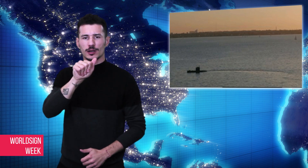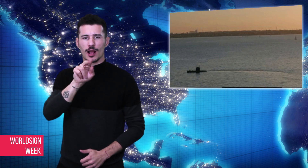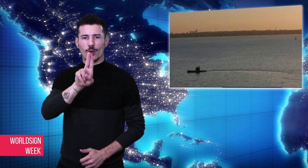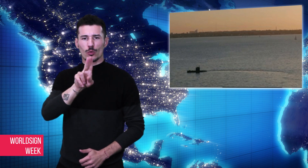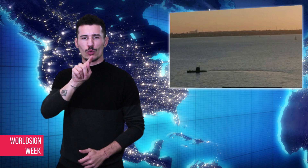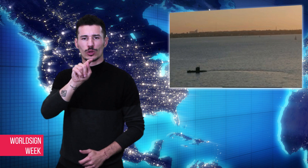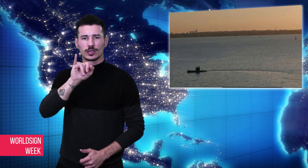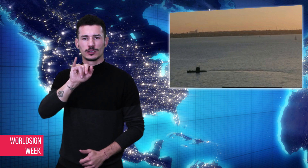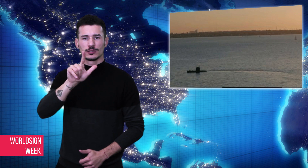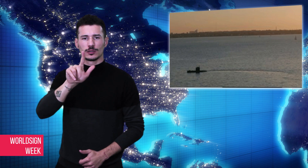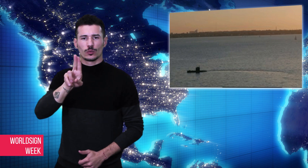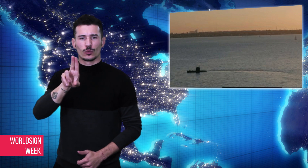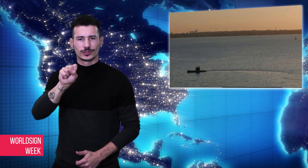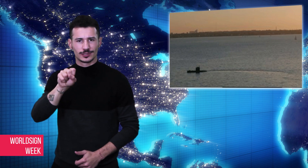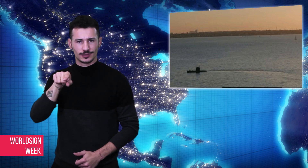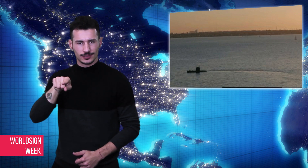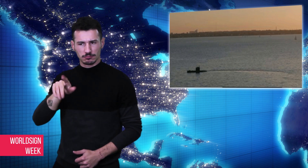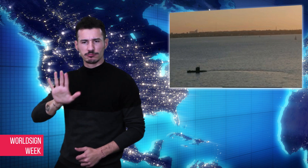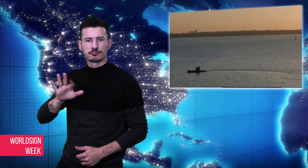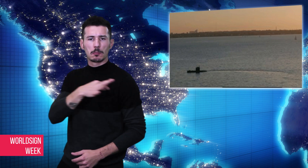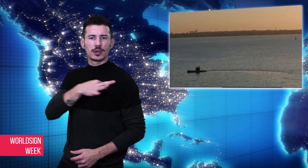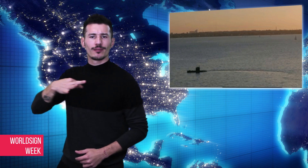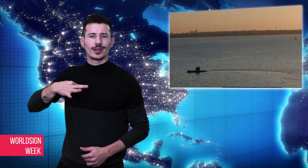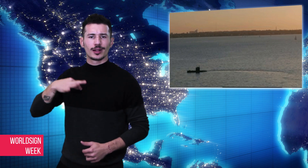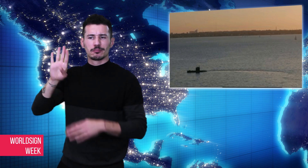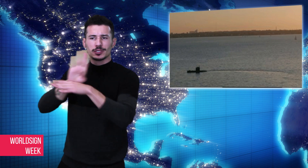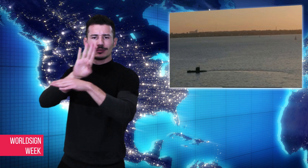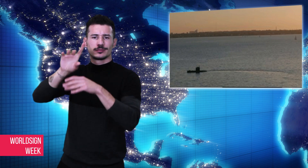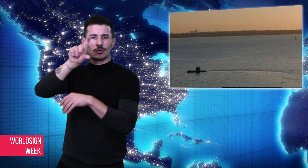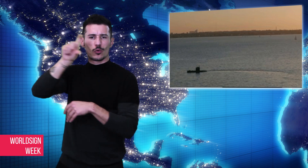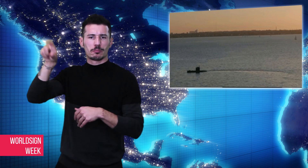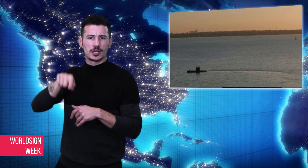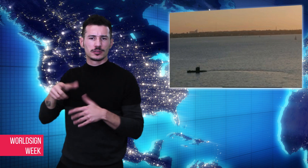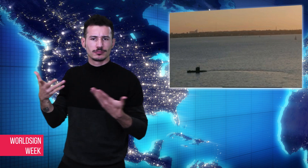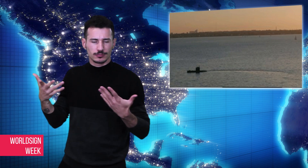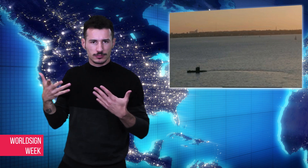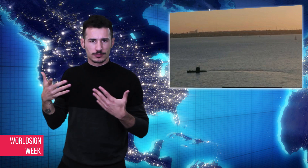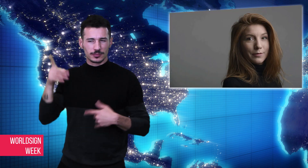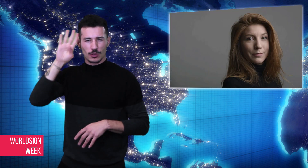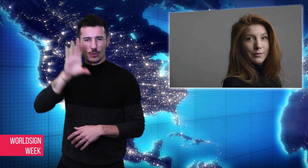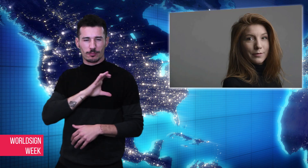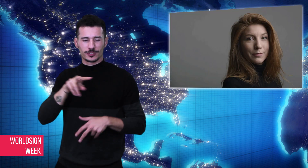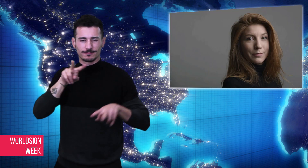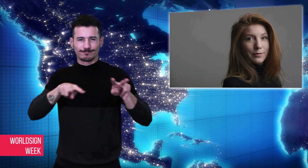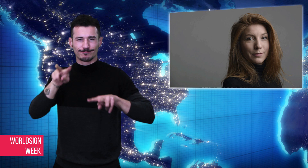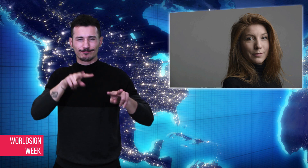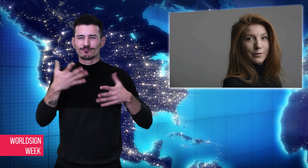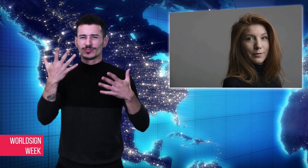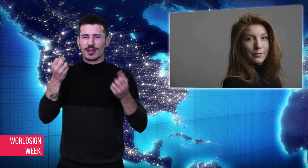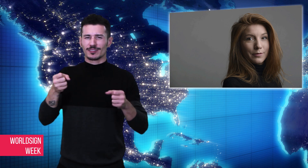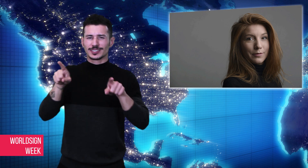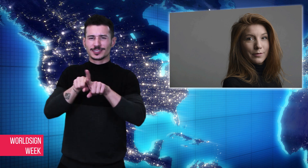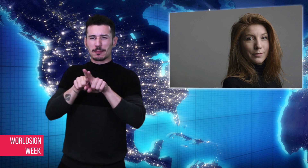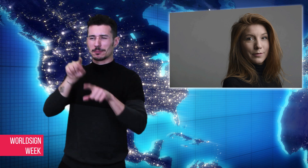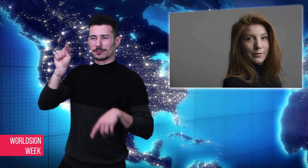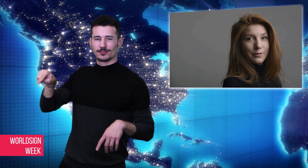of Madsen’s reputation as an inventor of Nautilus, a privately owned